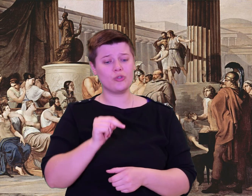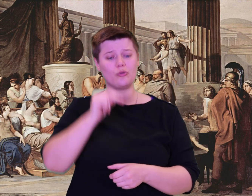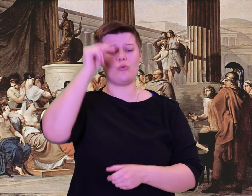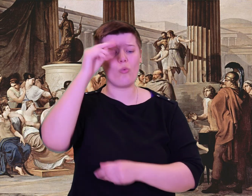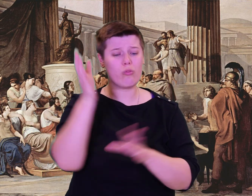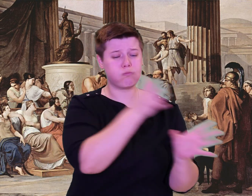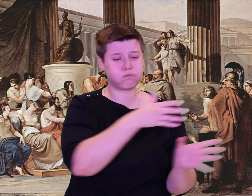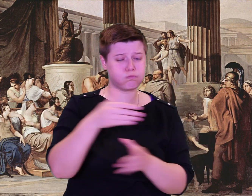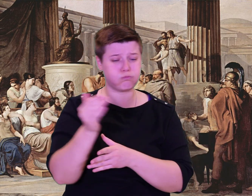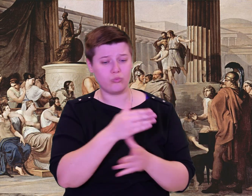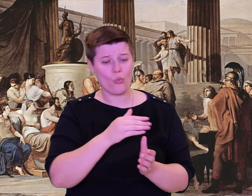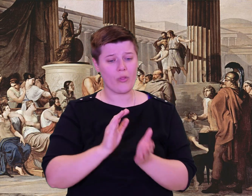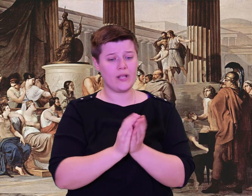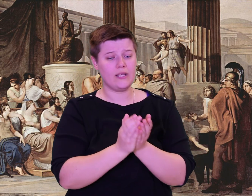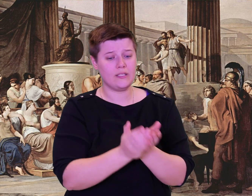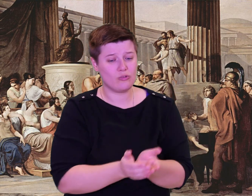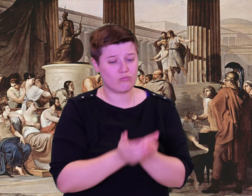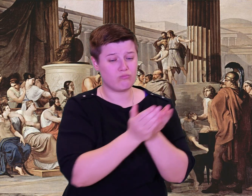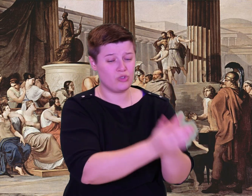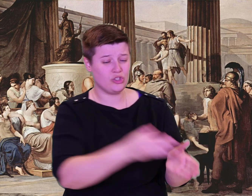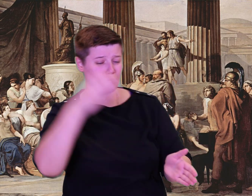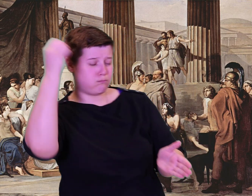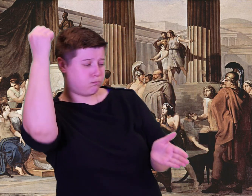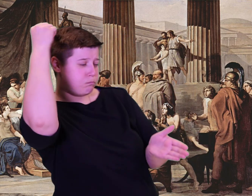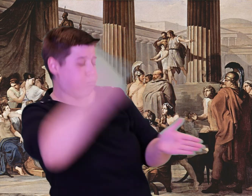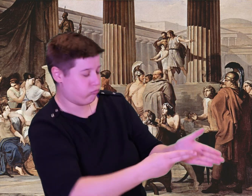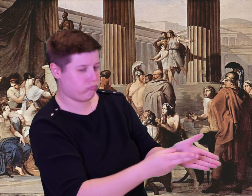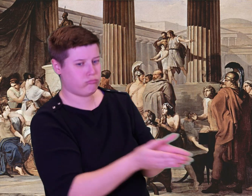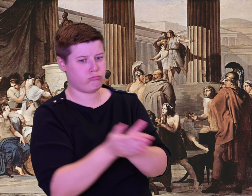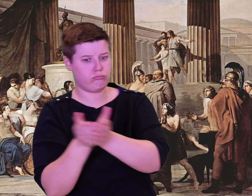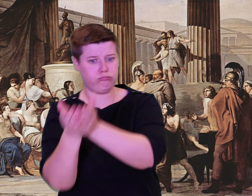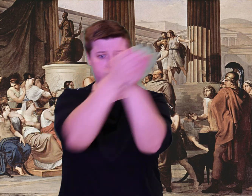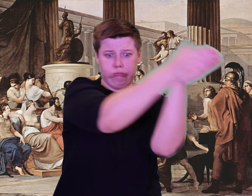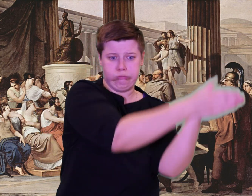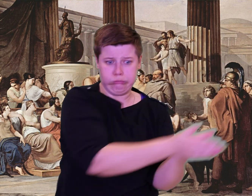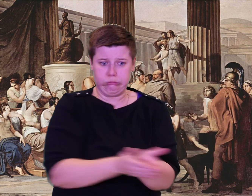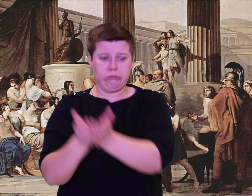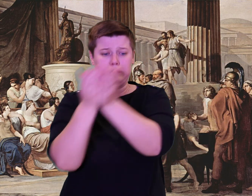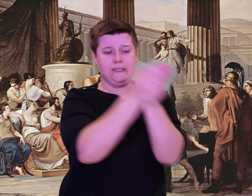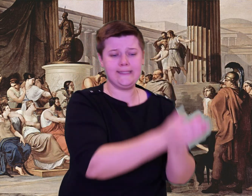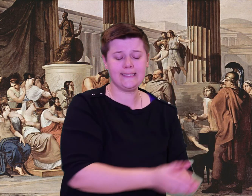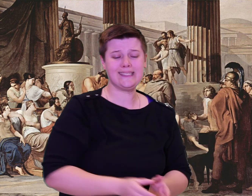6 well-armed members of my crew died from each ship. The rest of us survived,